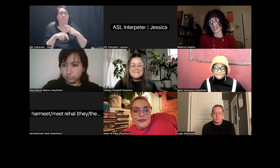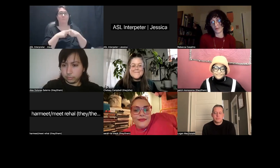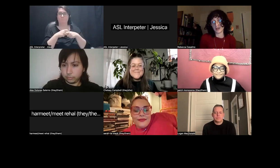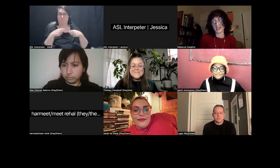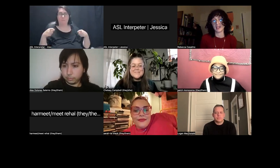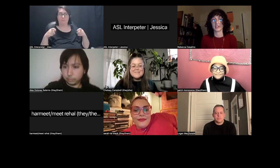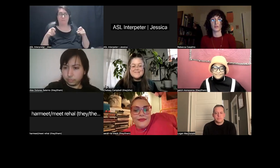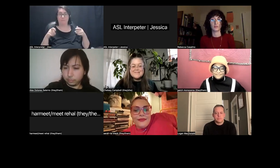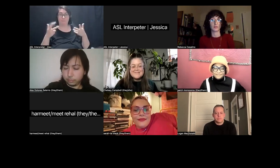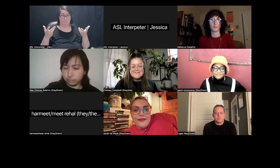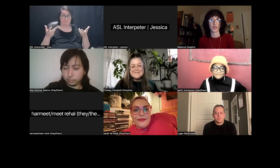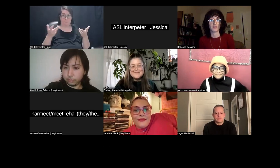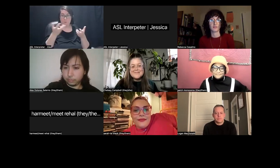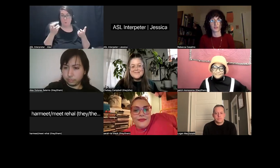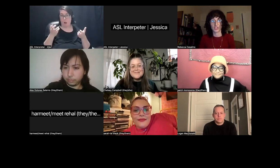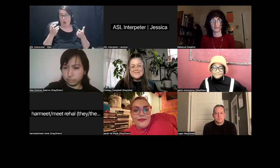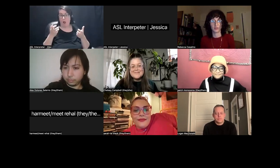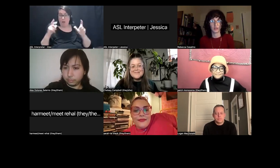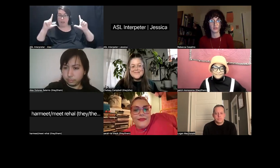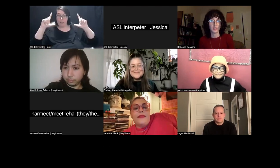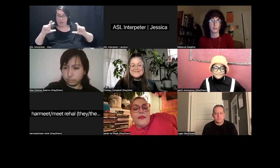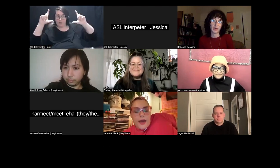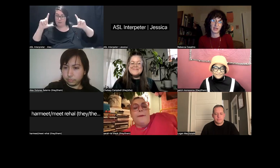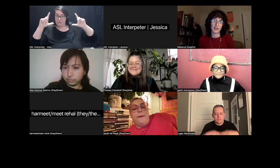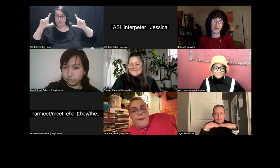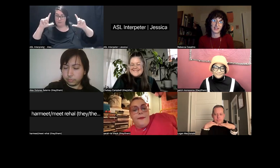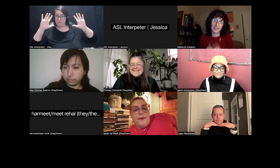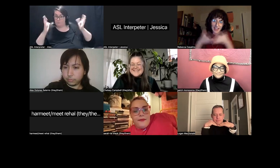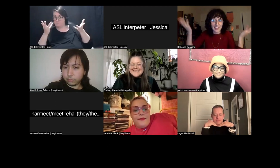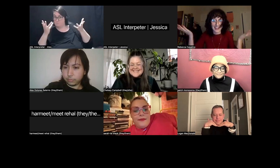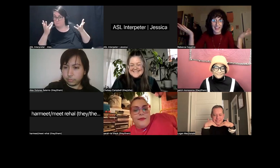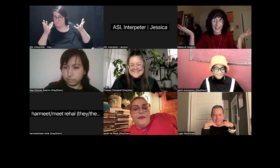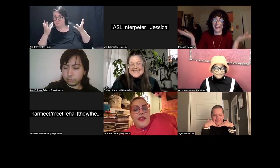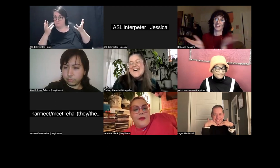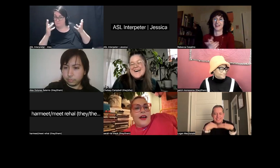Unless you all wanna take like a cute group shop screenshot photo. But, yeah. *laughs*